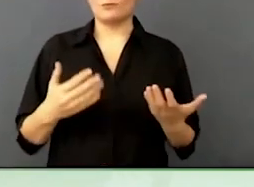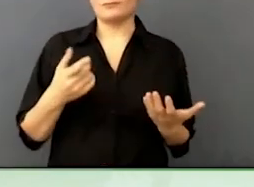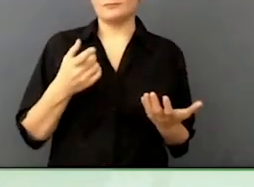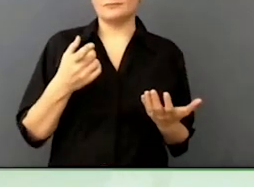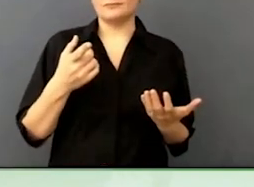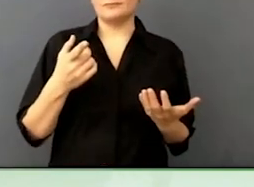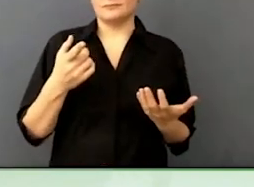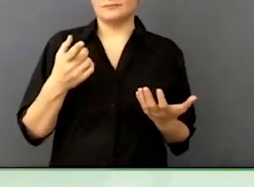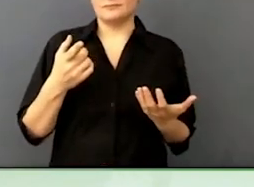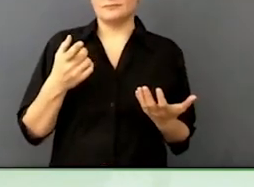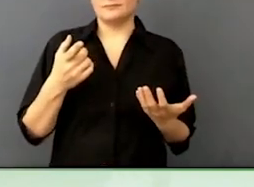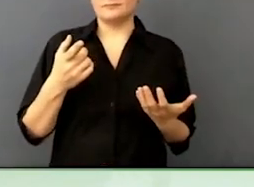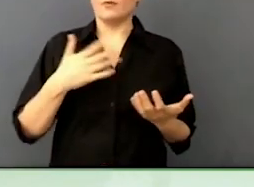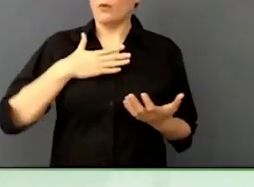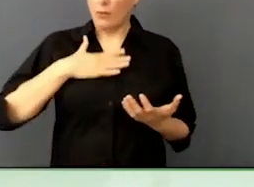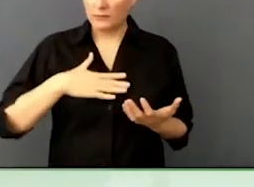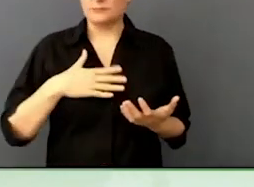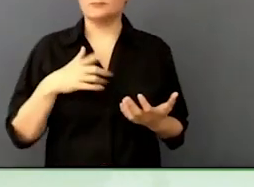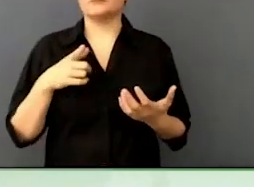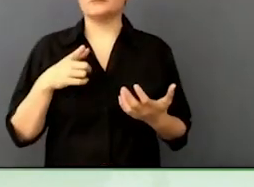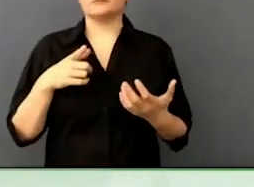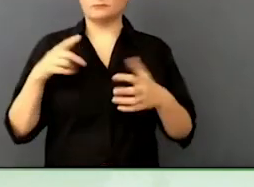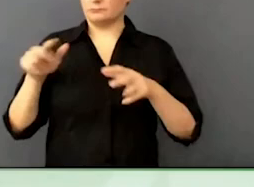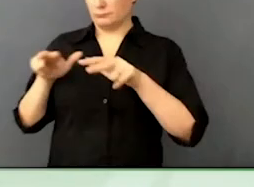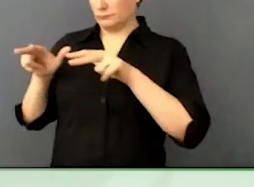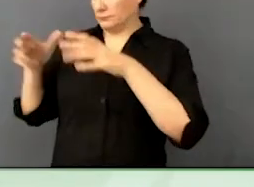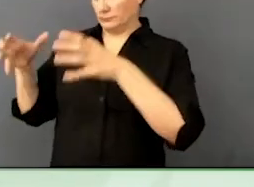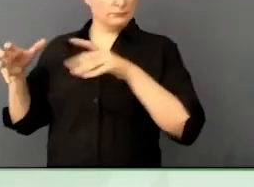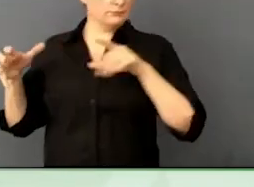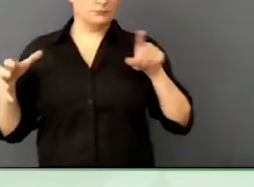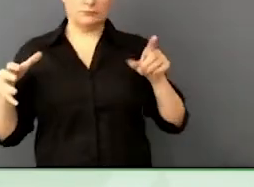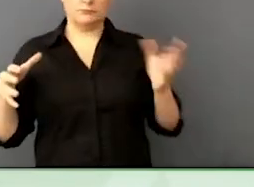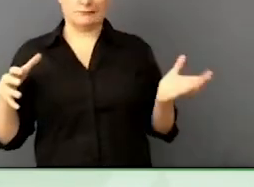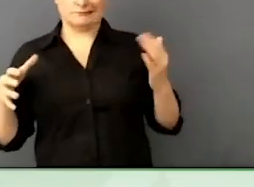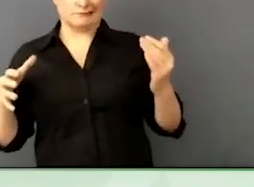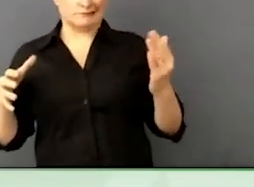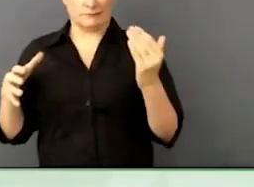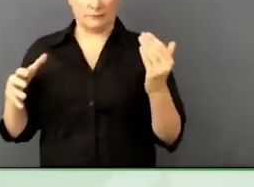work and you will say, how are you supporting employees? How are you supporting mainstream training providers?